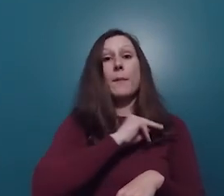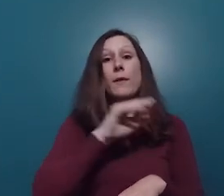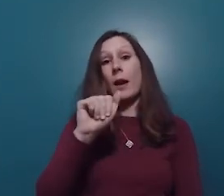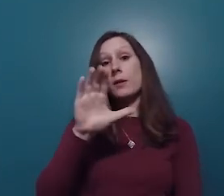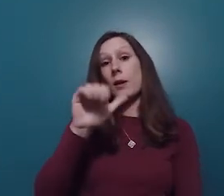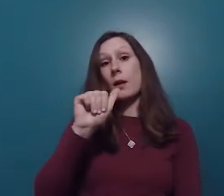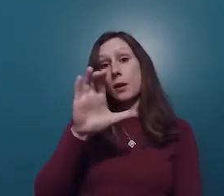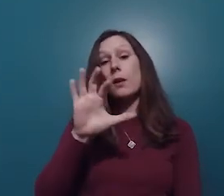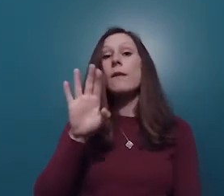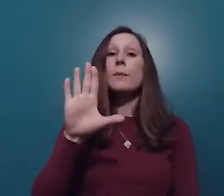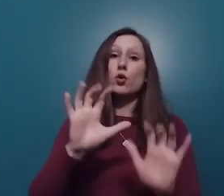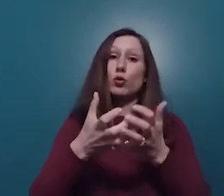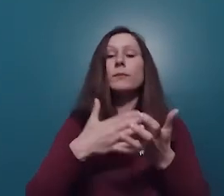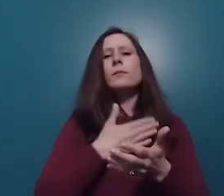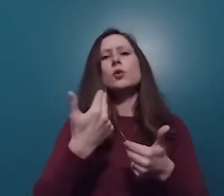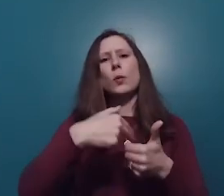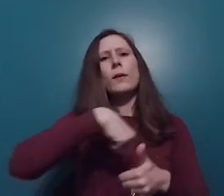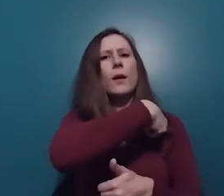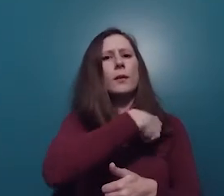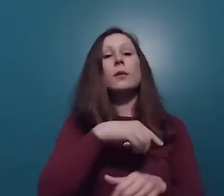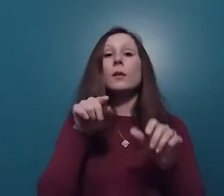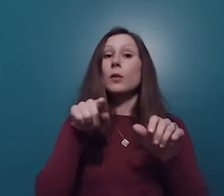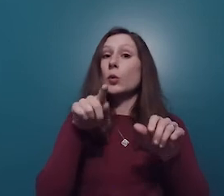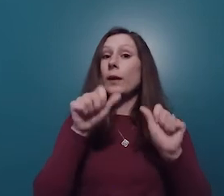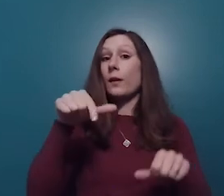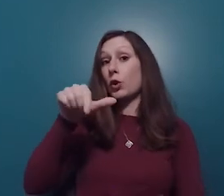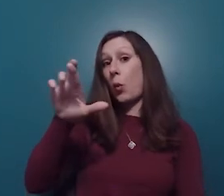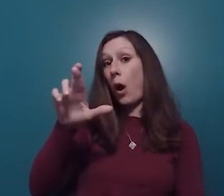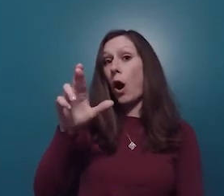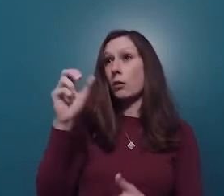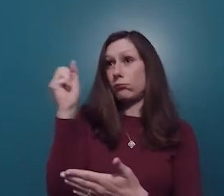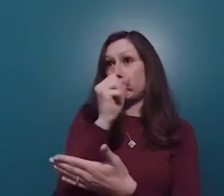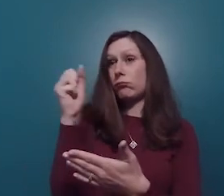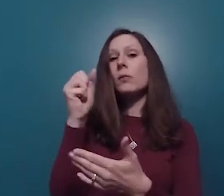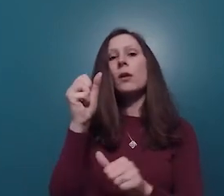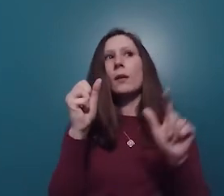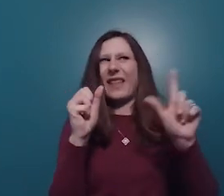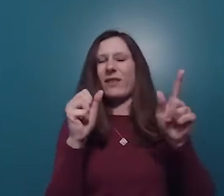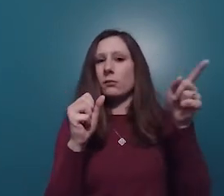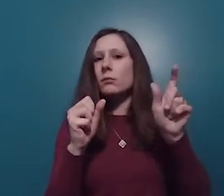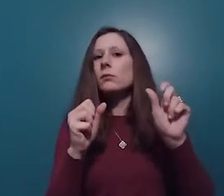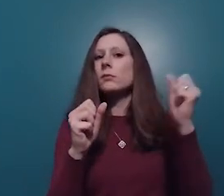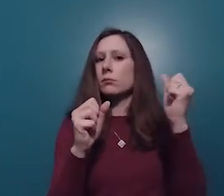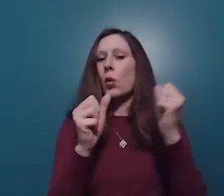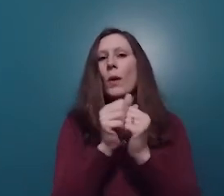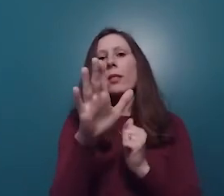And finally, if you aren't already a member of the ACAC Facebook group, please join us. You can scan the QR code at the upper left of the